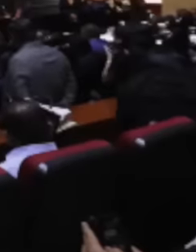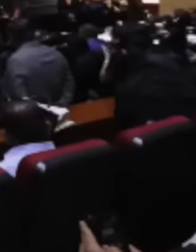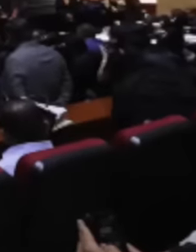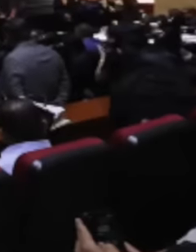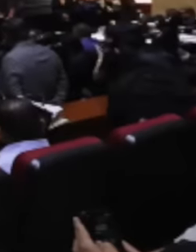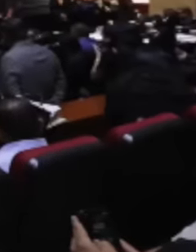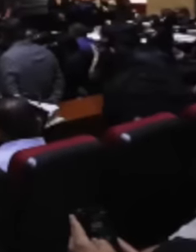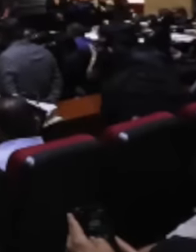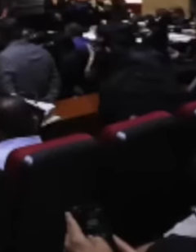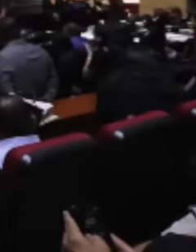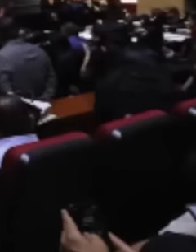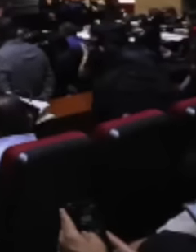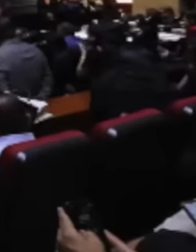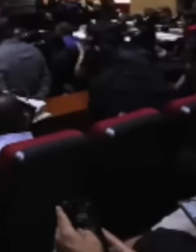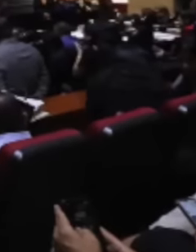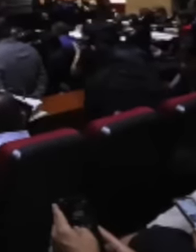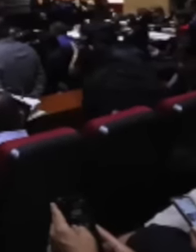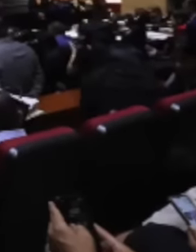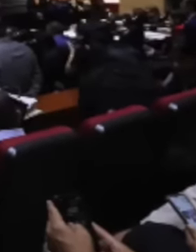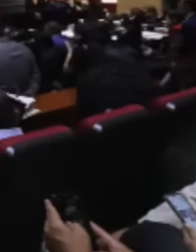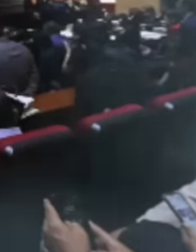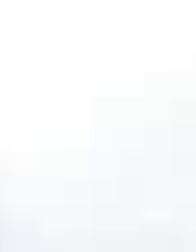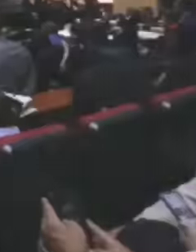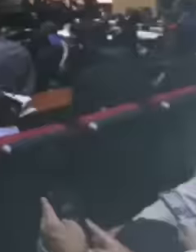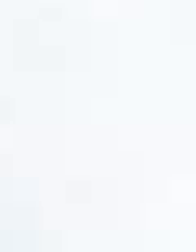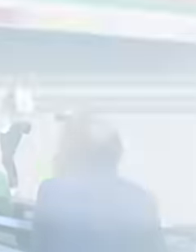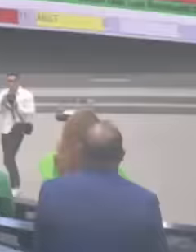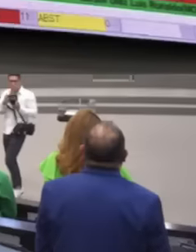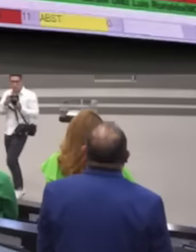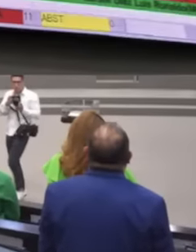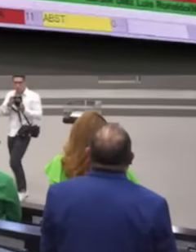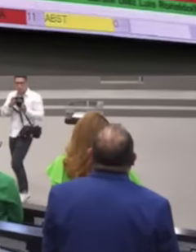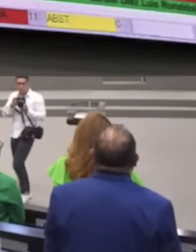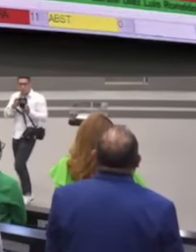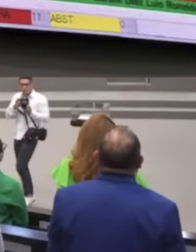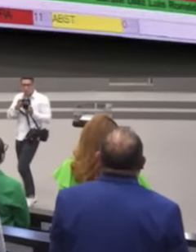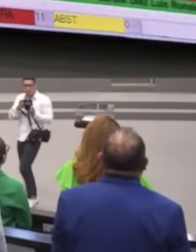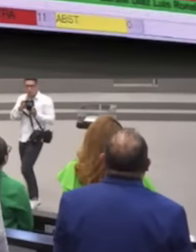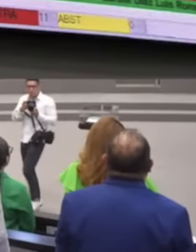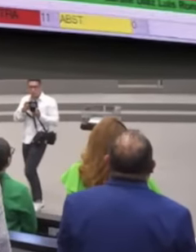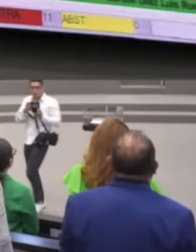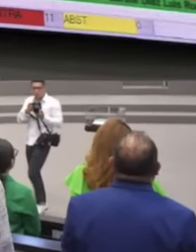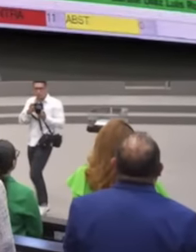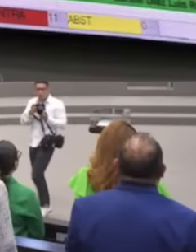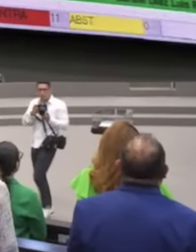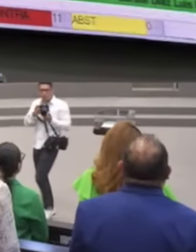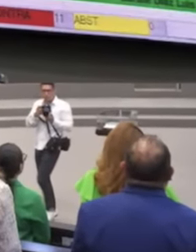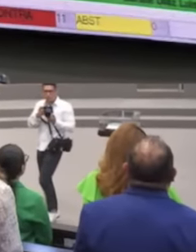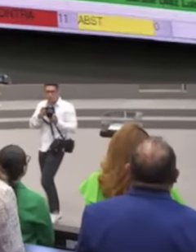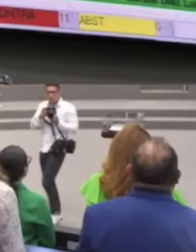this reform of the judiciary with This concludes the reform of the judiciary 100%